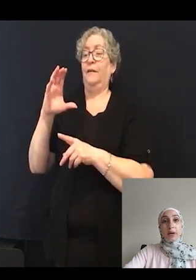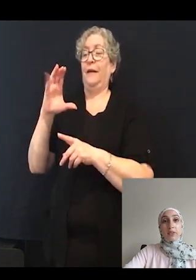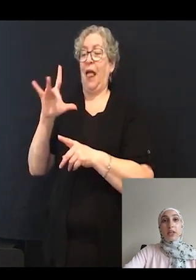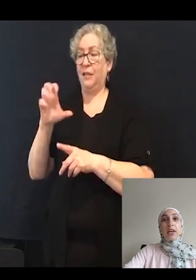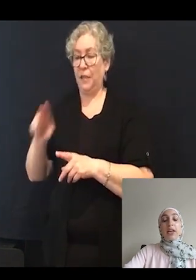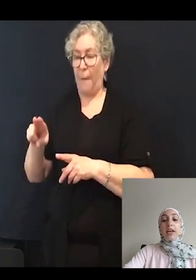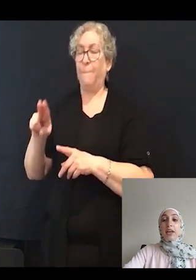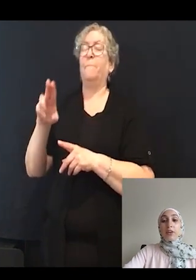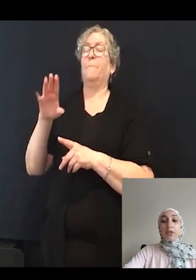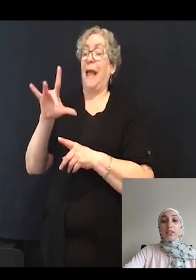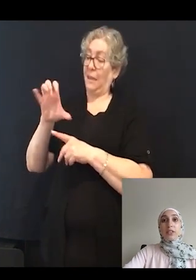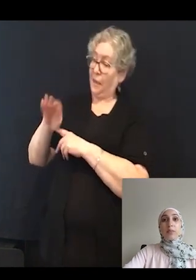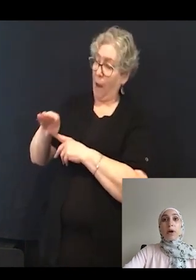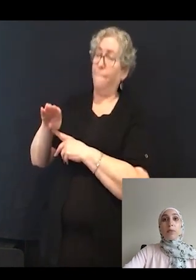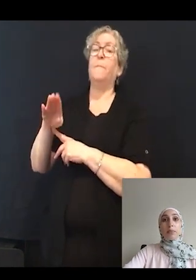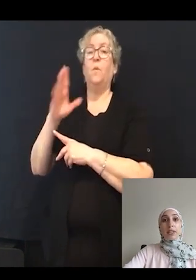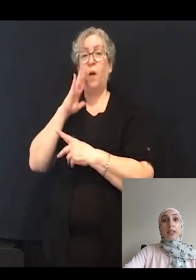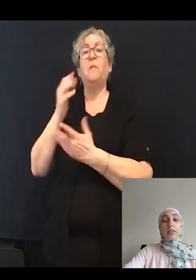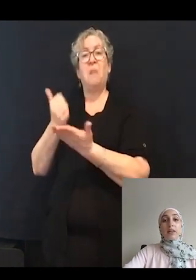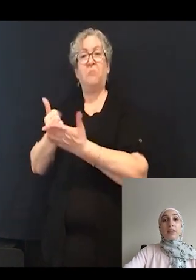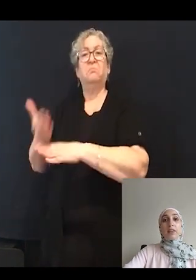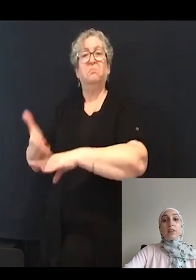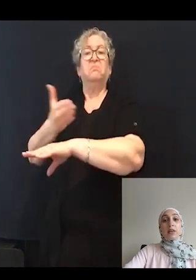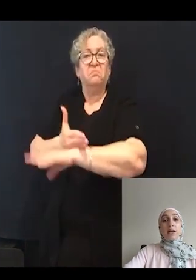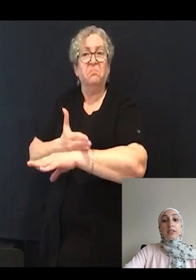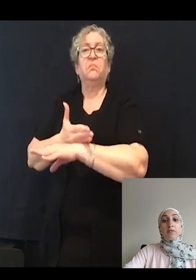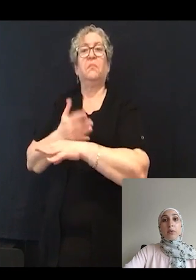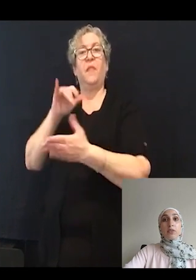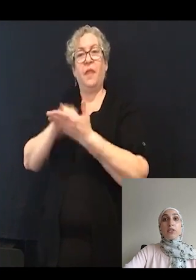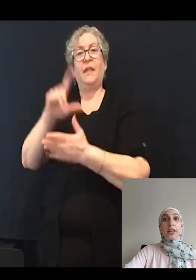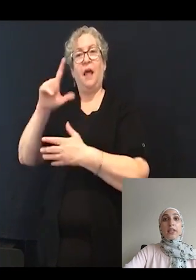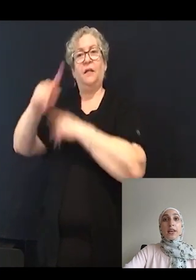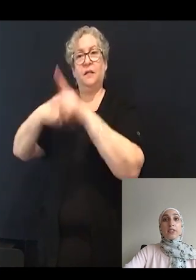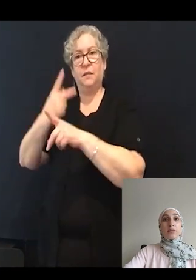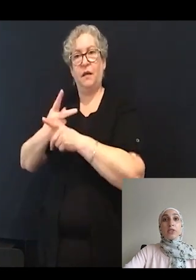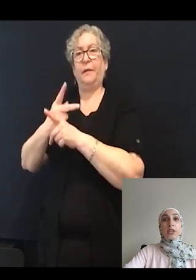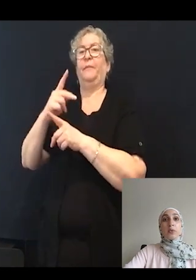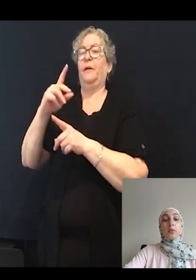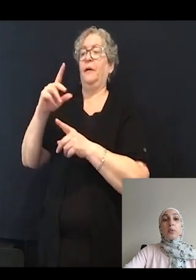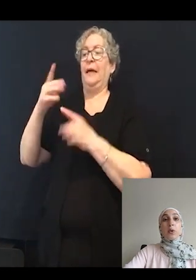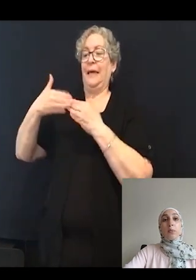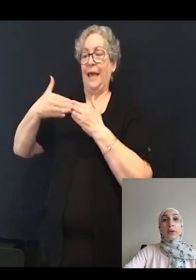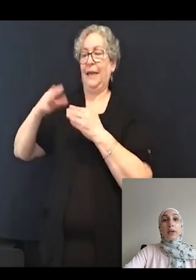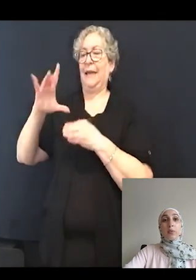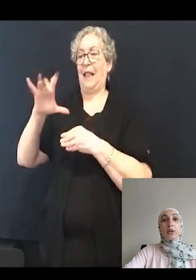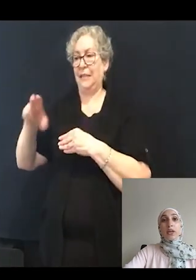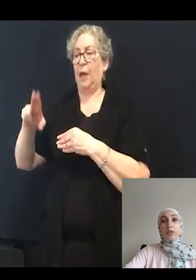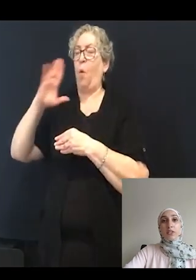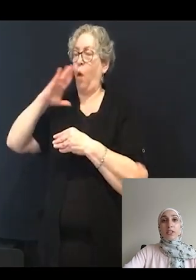increases the probability that the L-type voltage gated calcium channel will open and would increase the likelihood